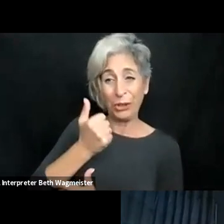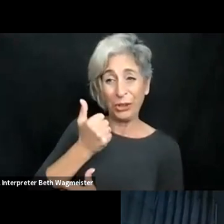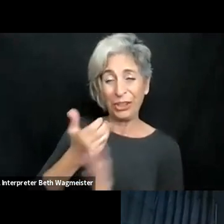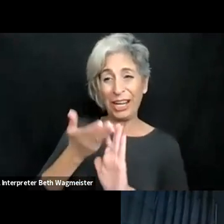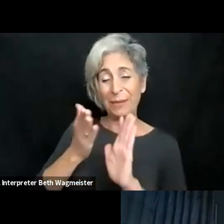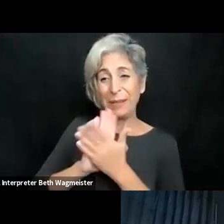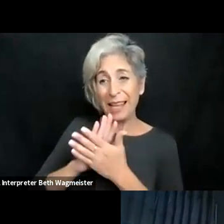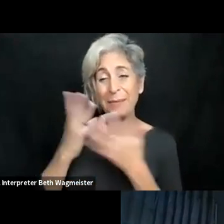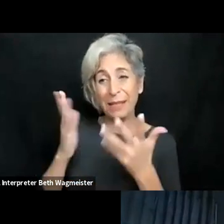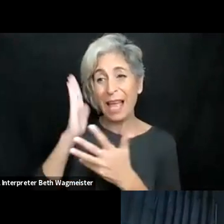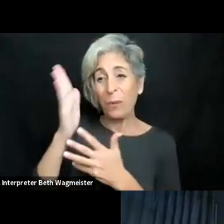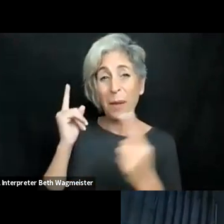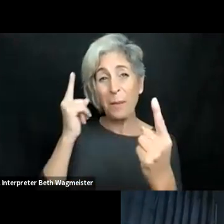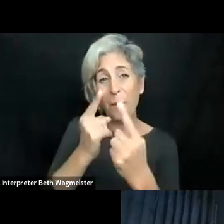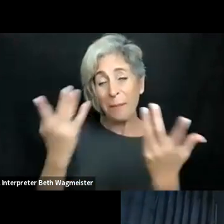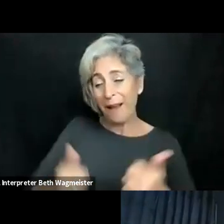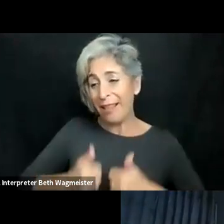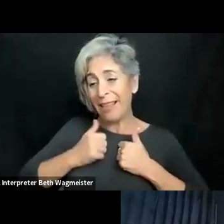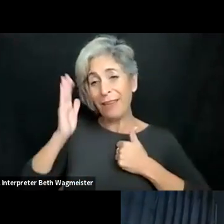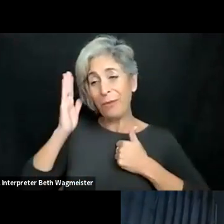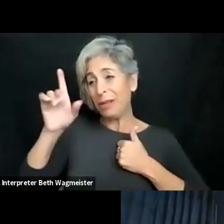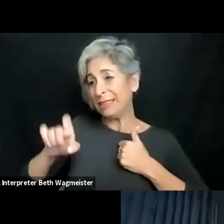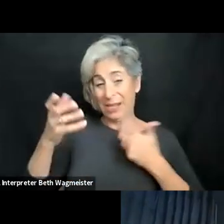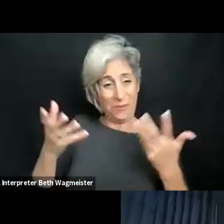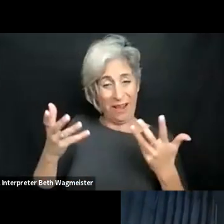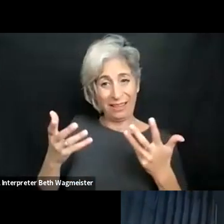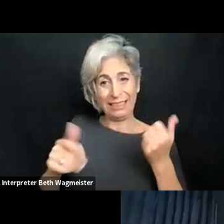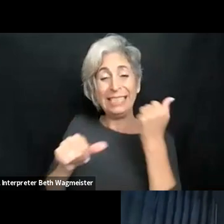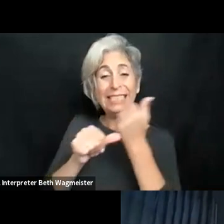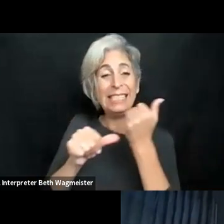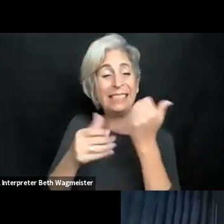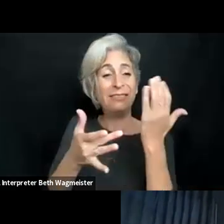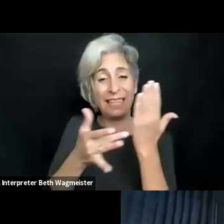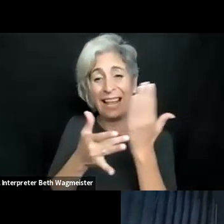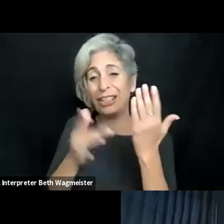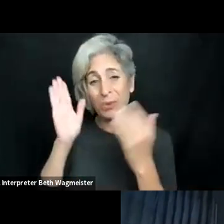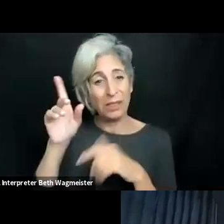just a pure self-interest, because we're getting older, I